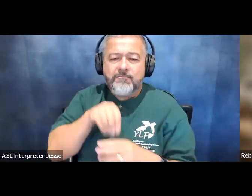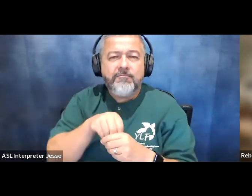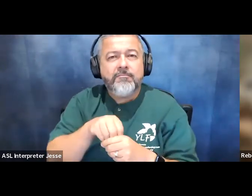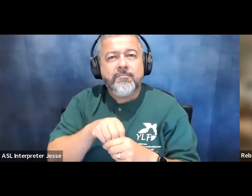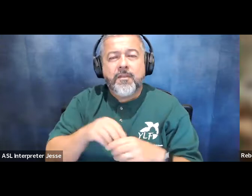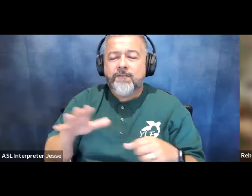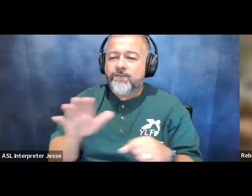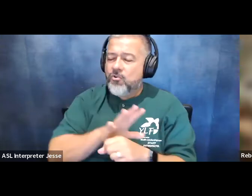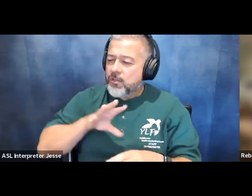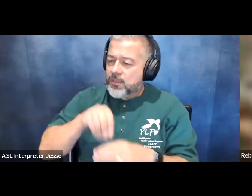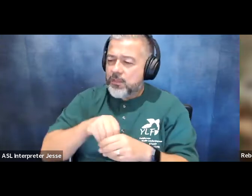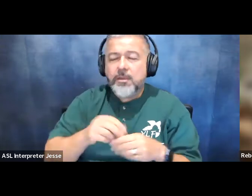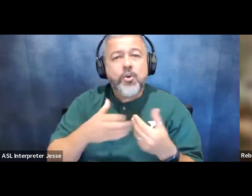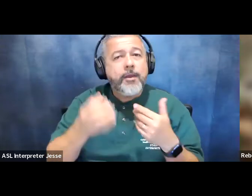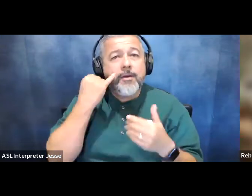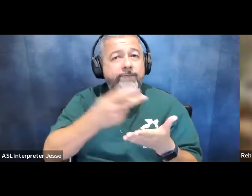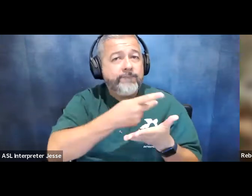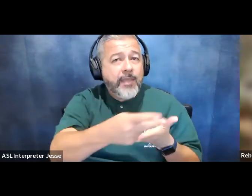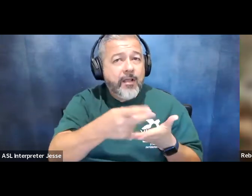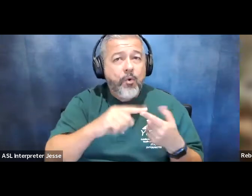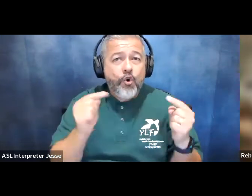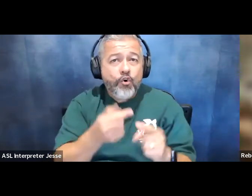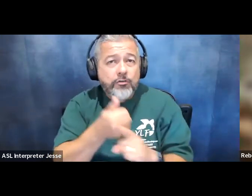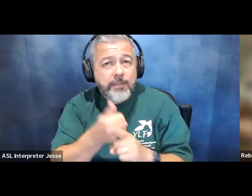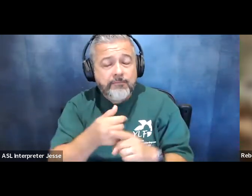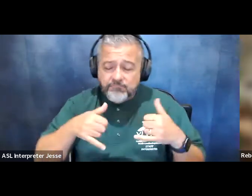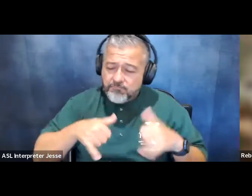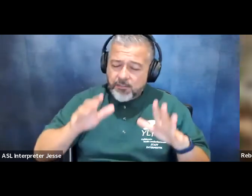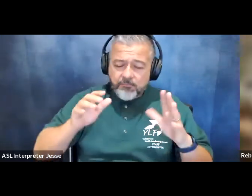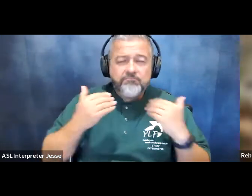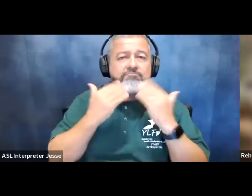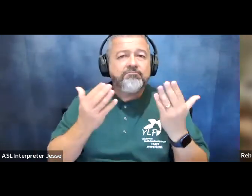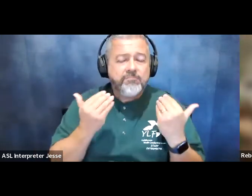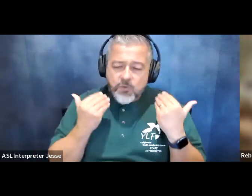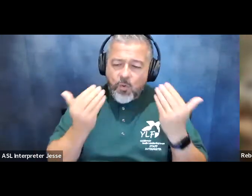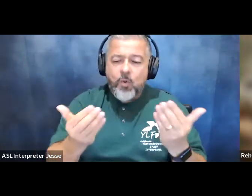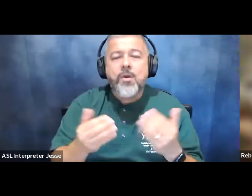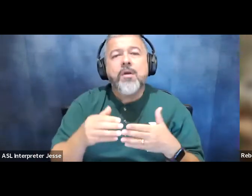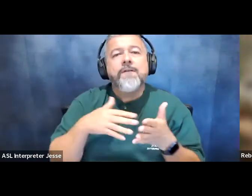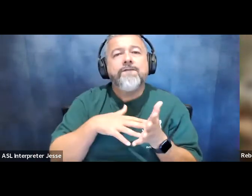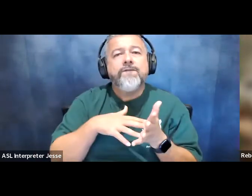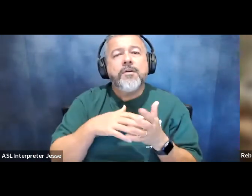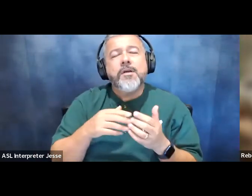fail or get hurt contrary to public opinion vulnerable leadership is not soft or weak